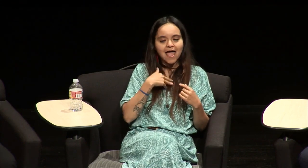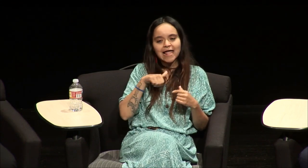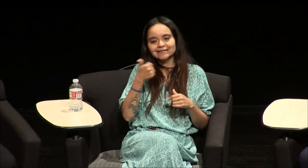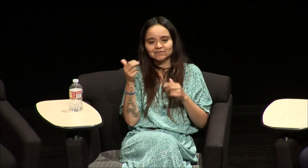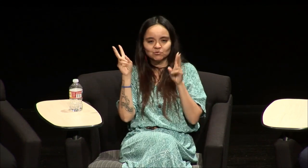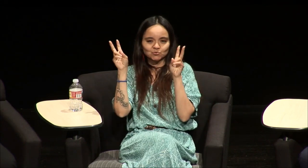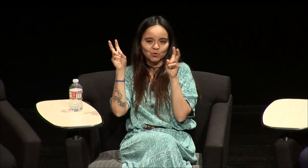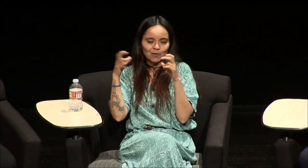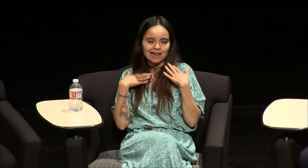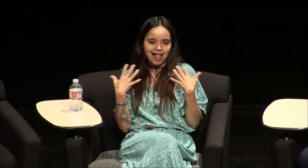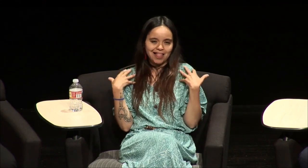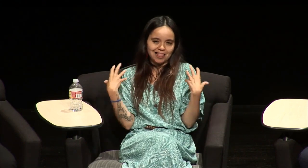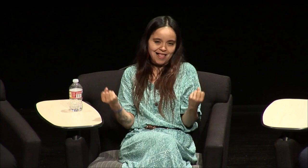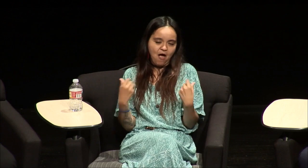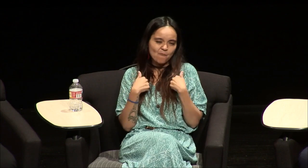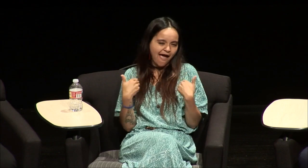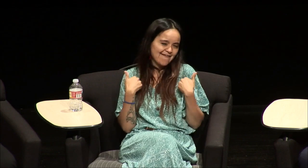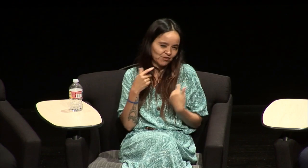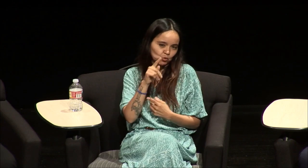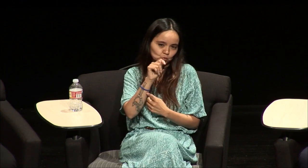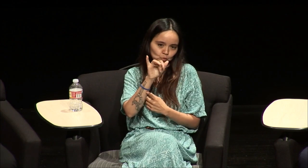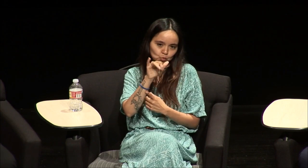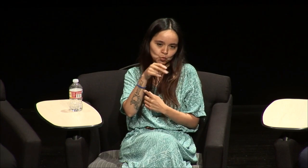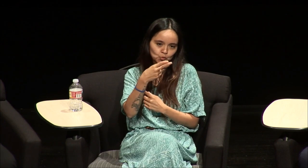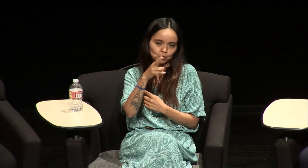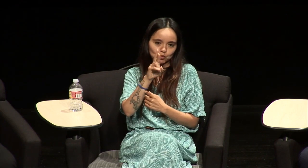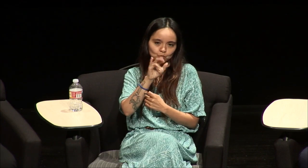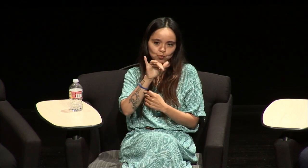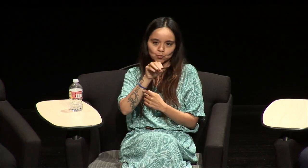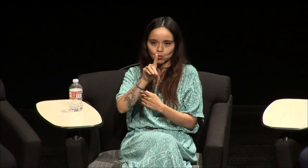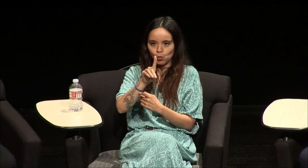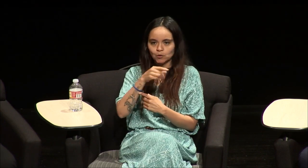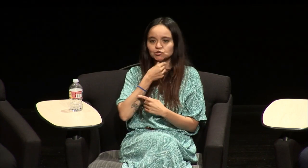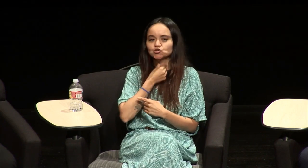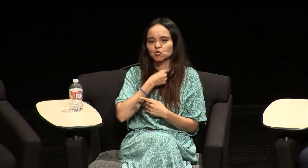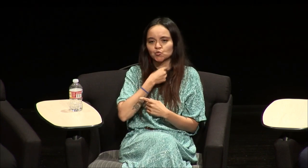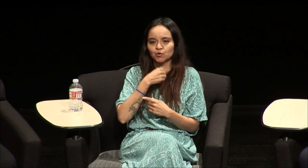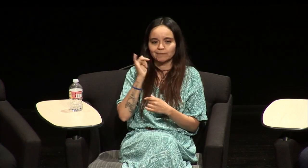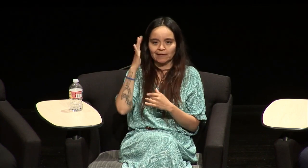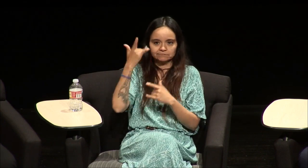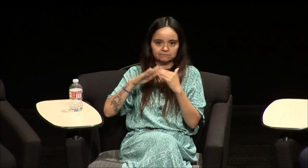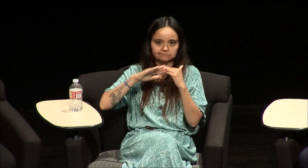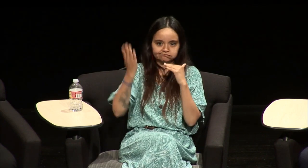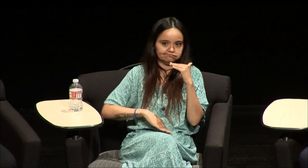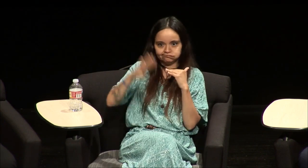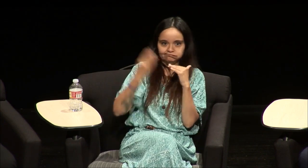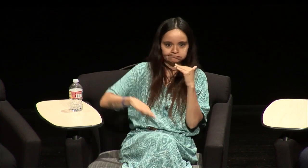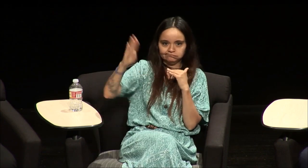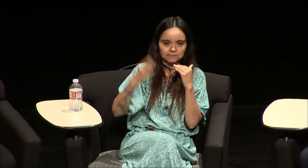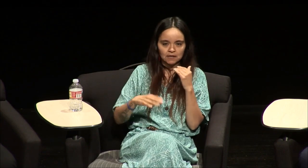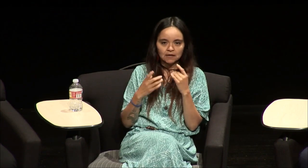stuck in that world I know my sister has a lot of health issues she has thyroid